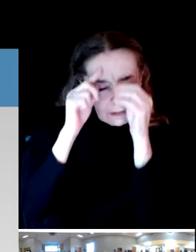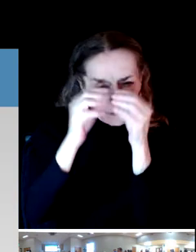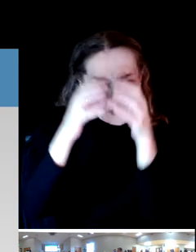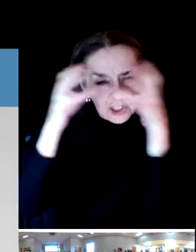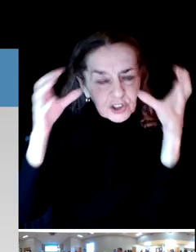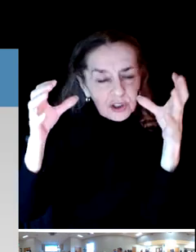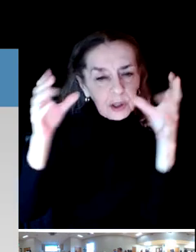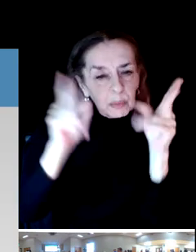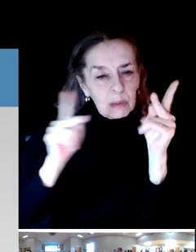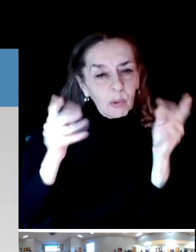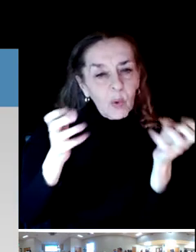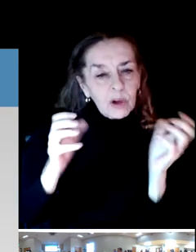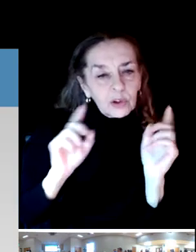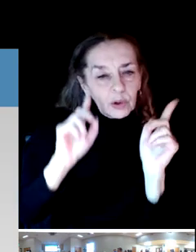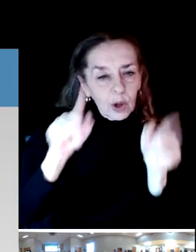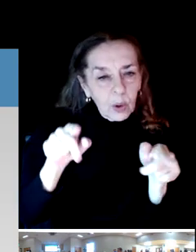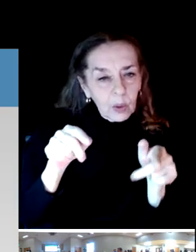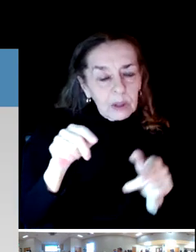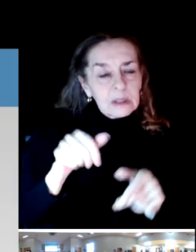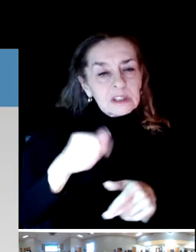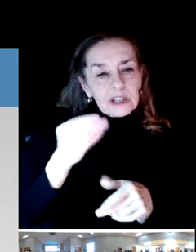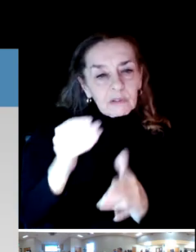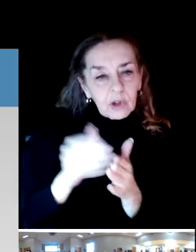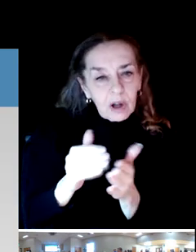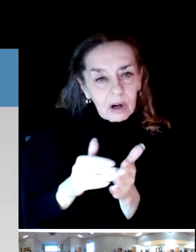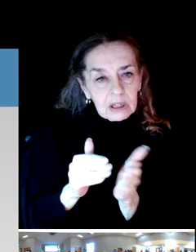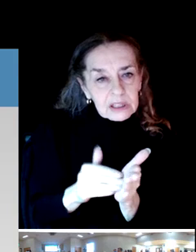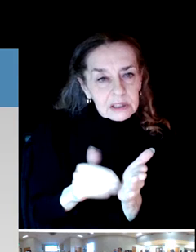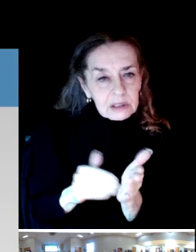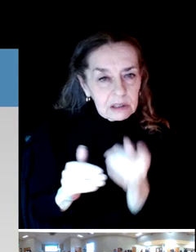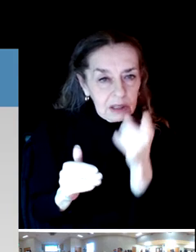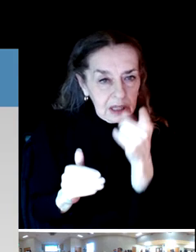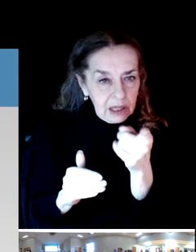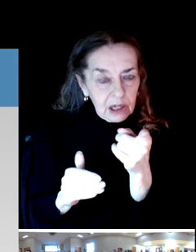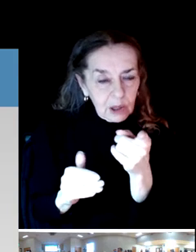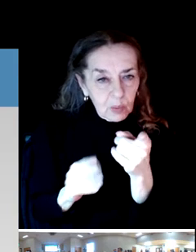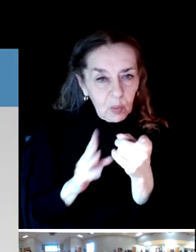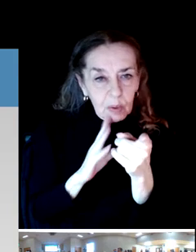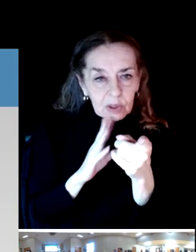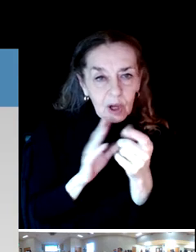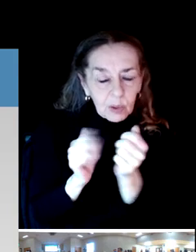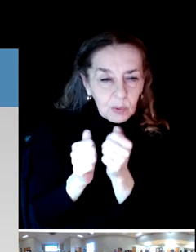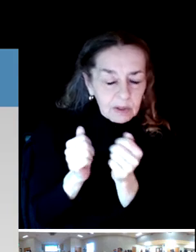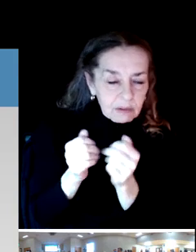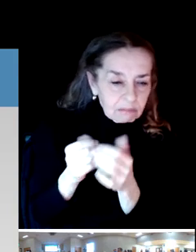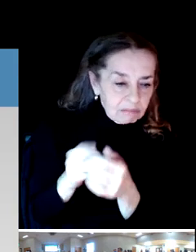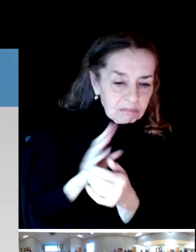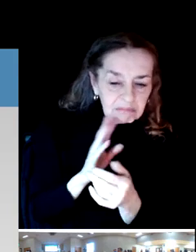Some of those are listed and you can see we will be talking this spring with the Springfield mayor.